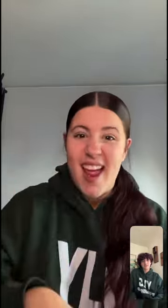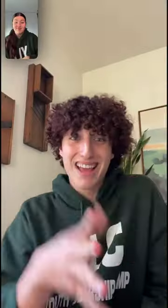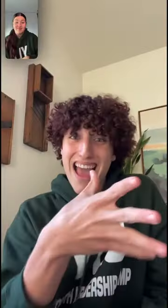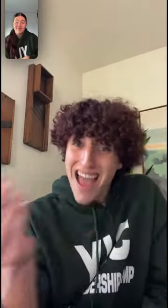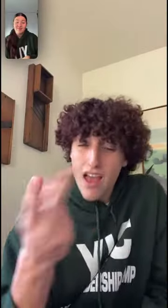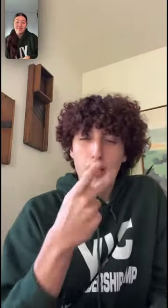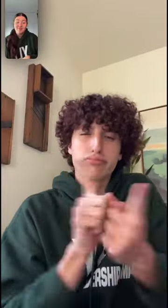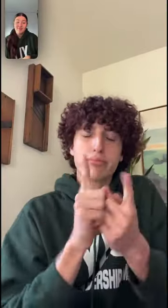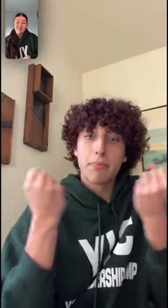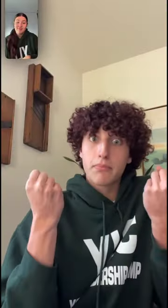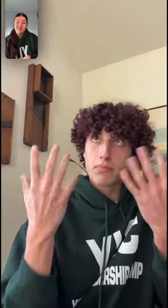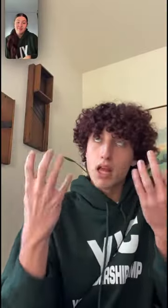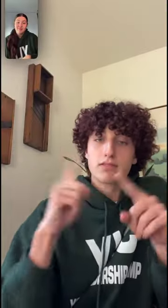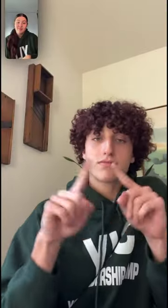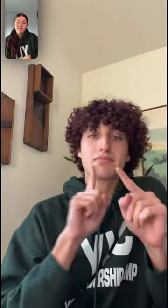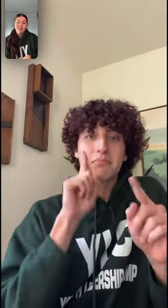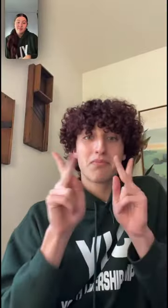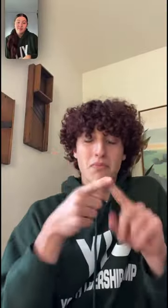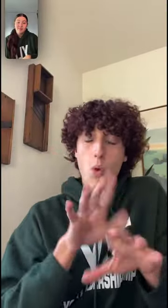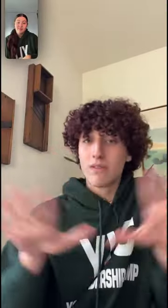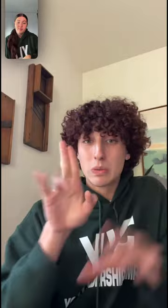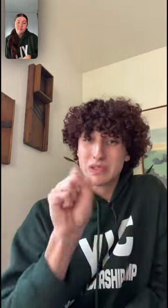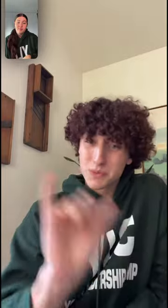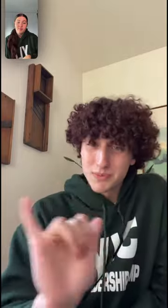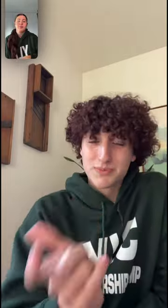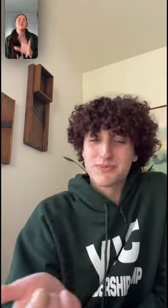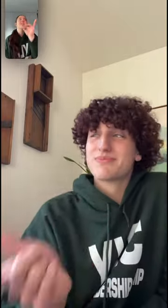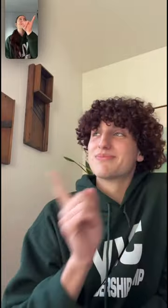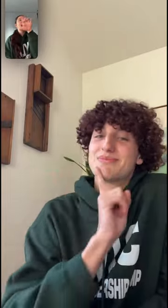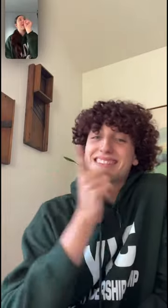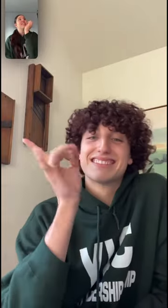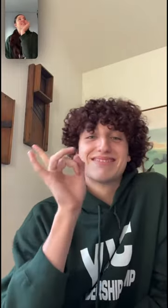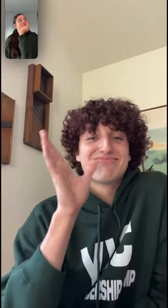AND we met many deaf campers from across the US too! It was amazing.